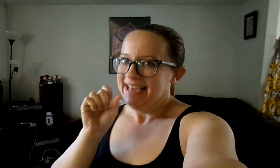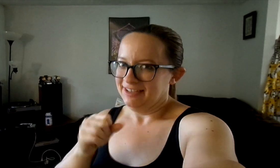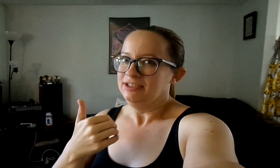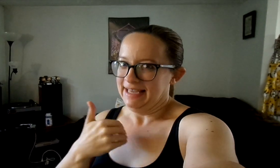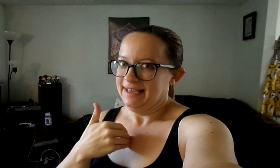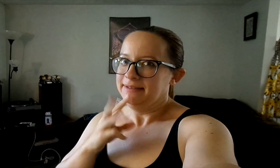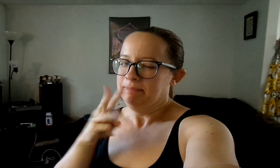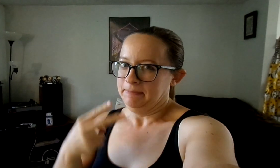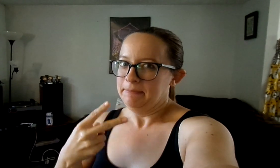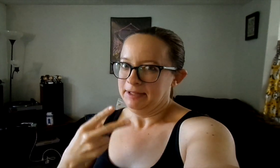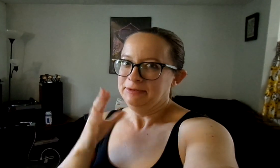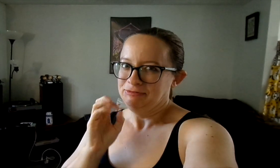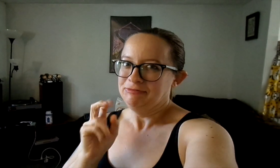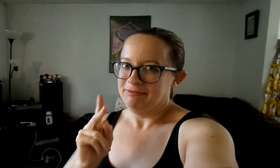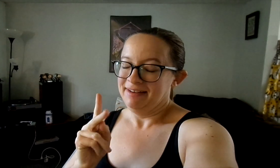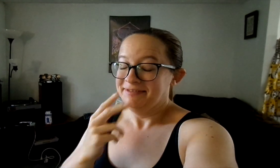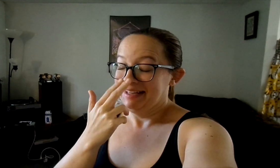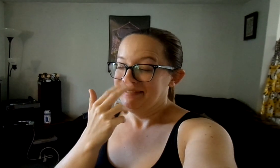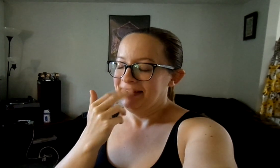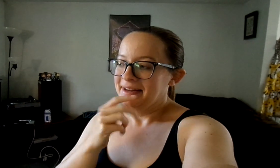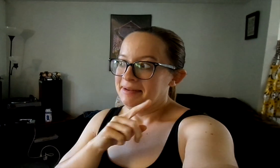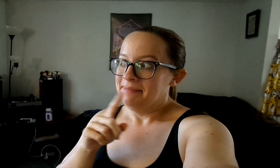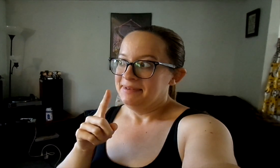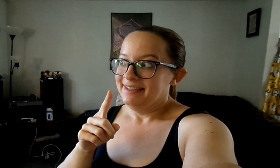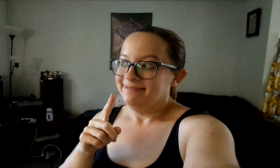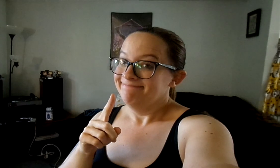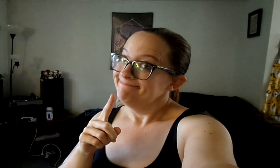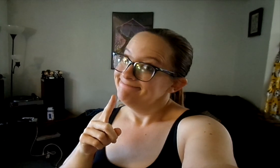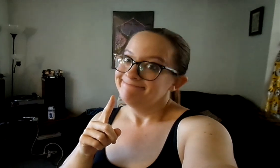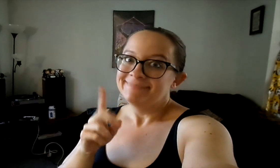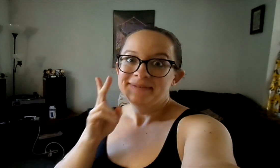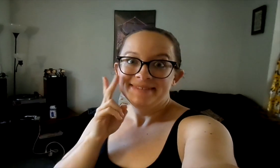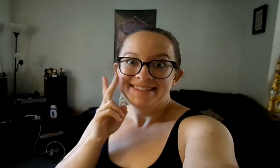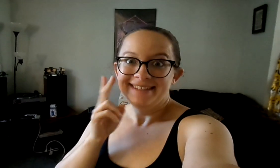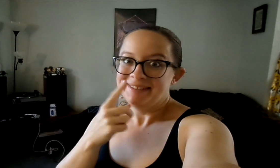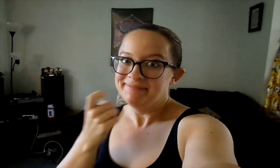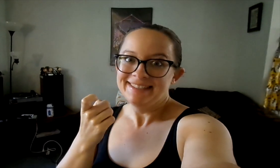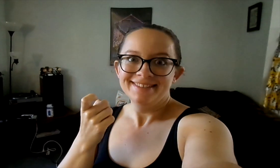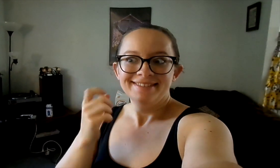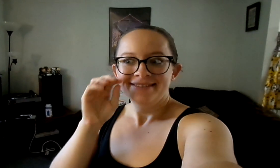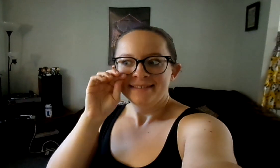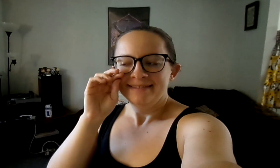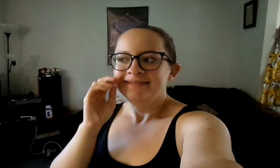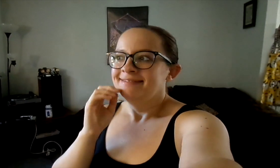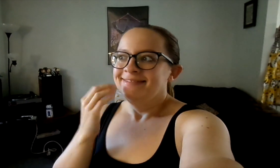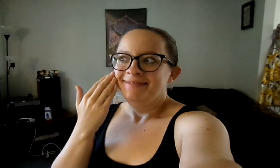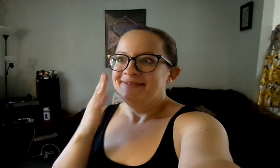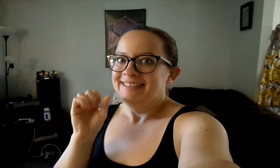He actually has plumber's crack, which is actually kind of funny. But... we will see because...